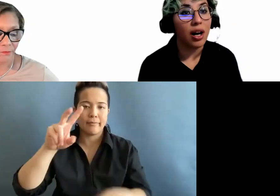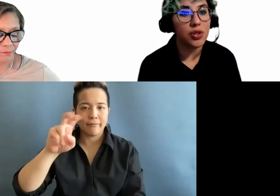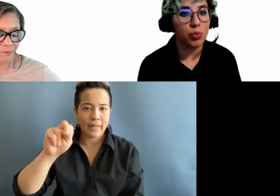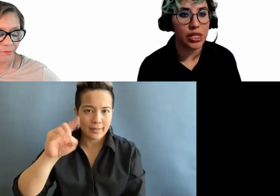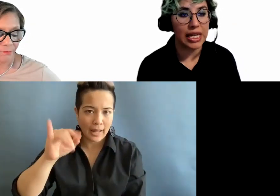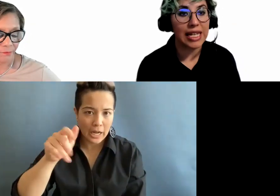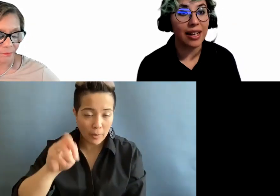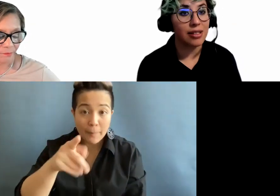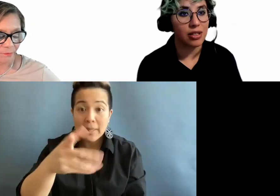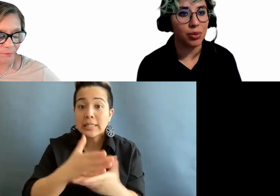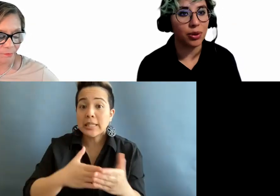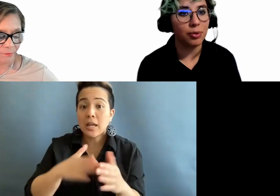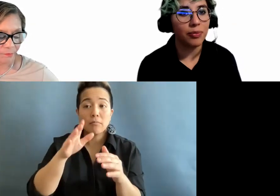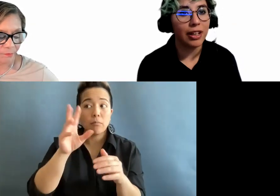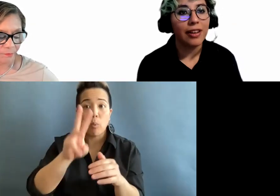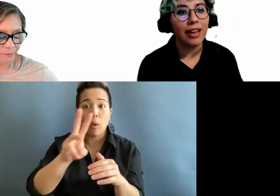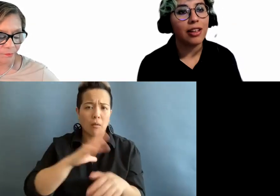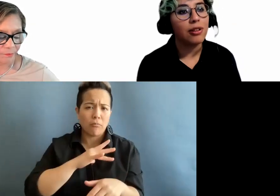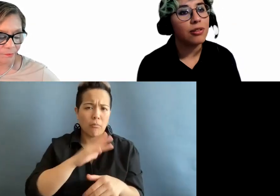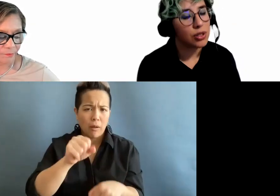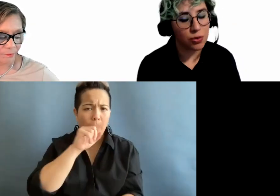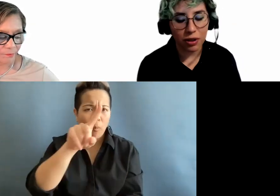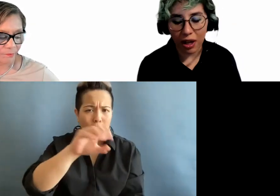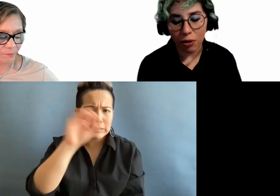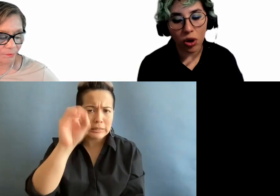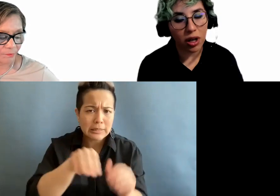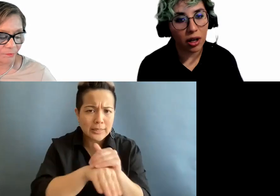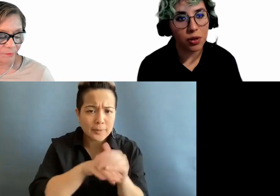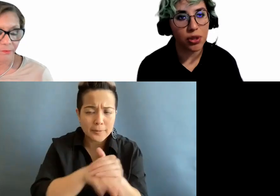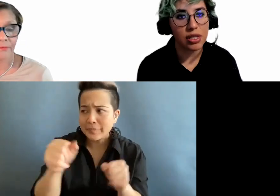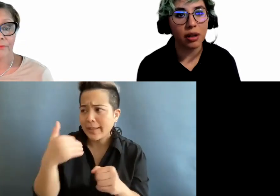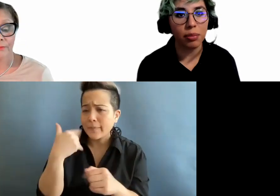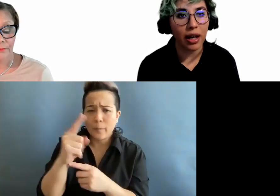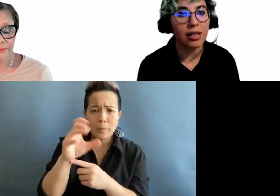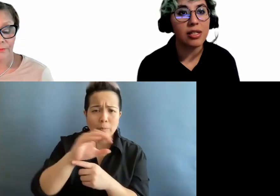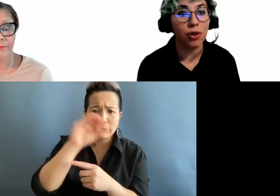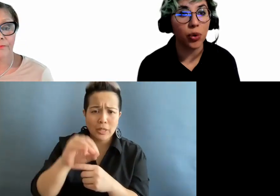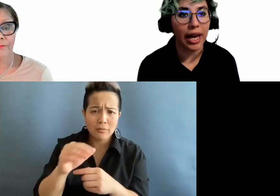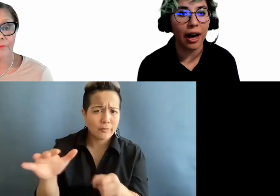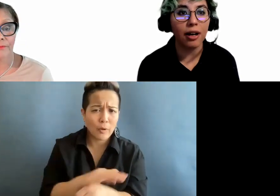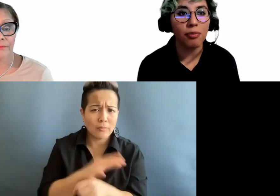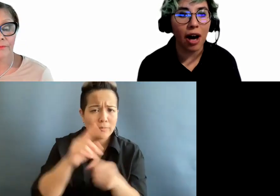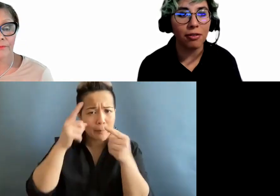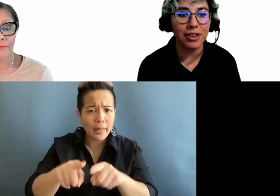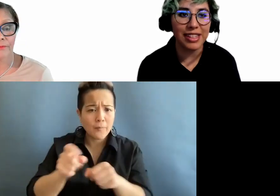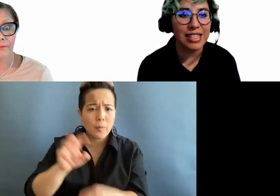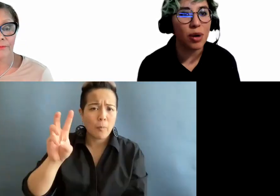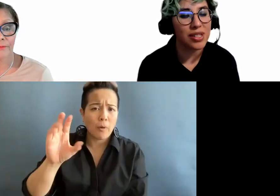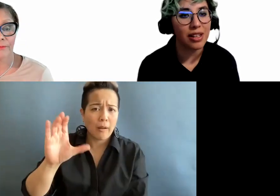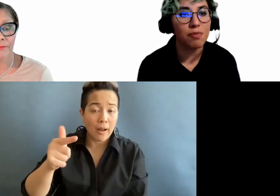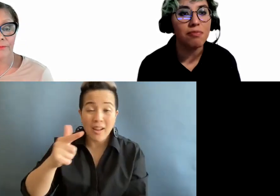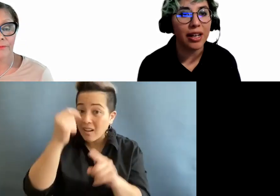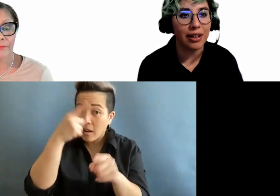100% accessible. They can get 100% compliance from WCAG. However, these websites might not